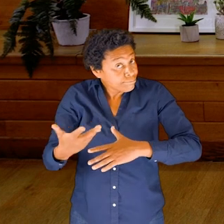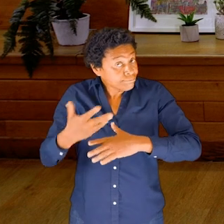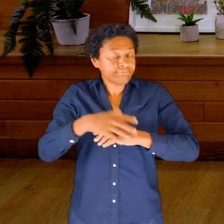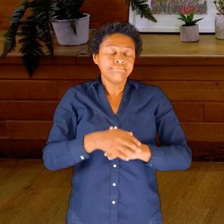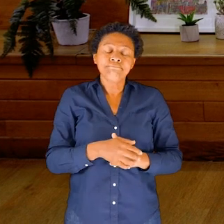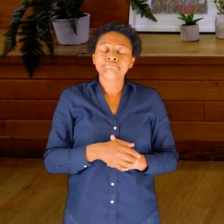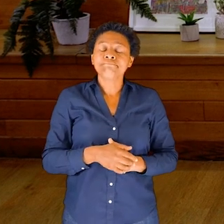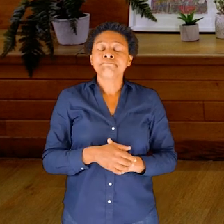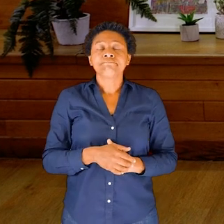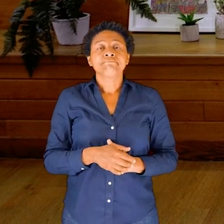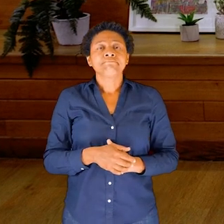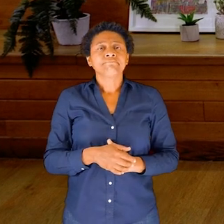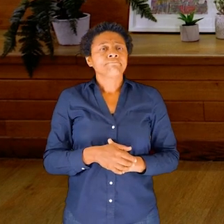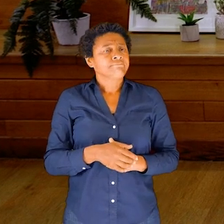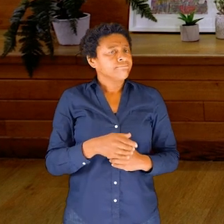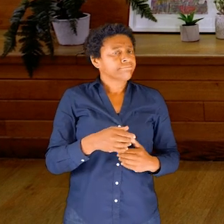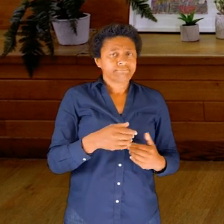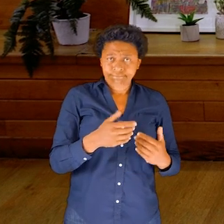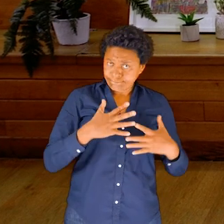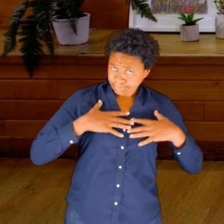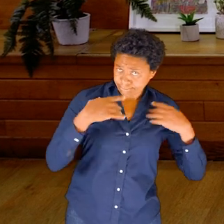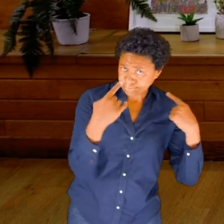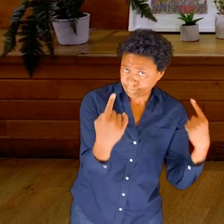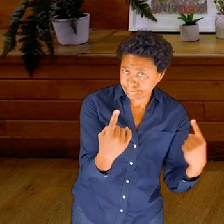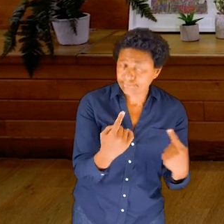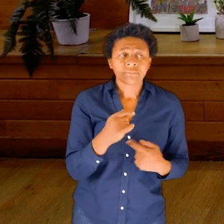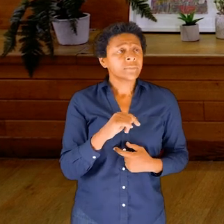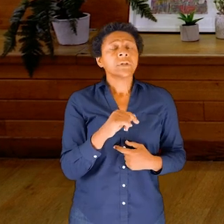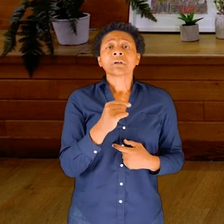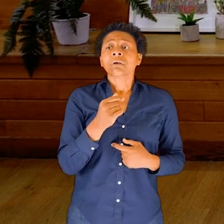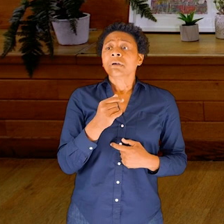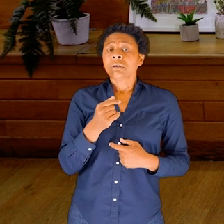You can choose a position that you could be in for the whole of this session.